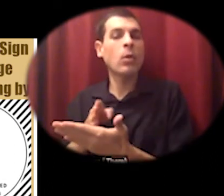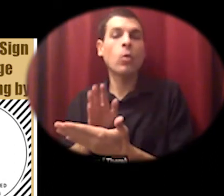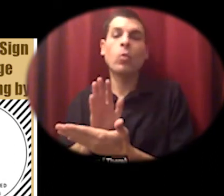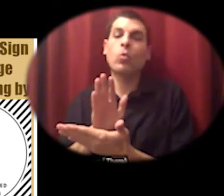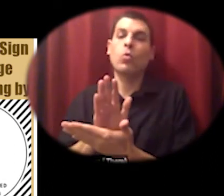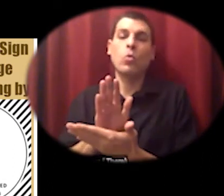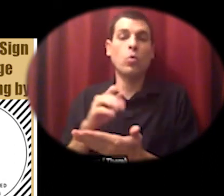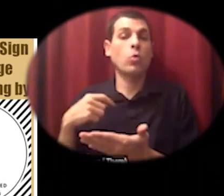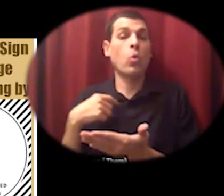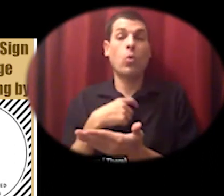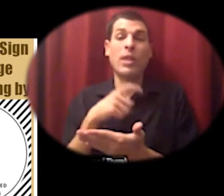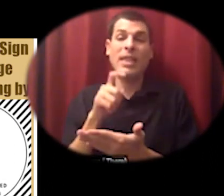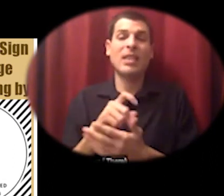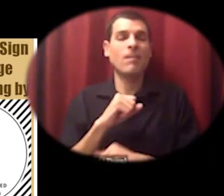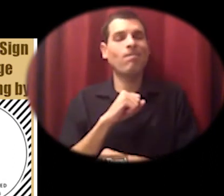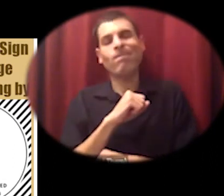work with each other to support each other